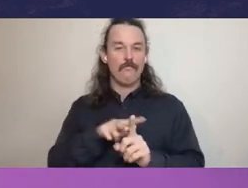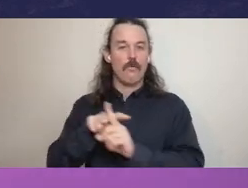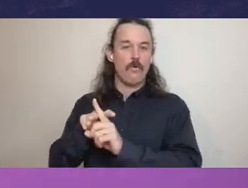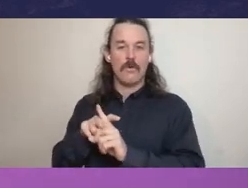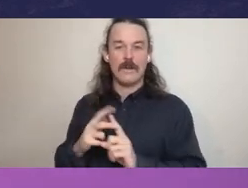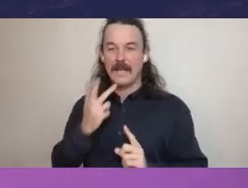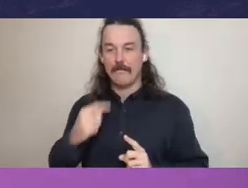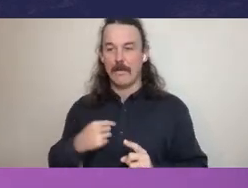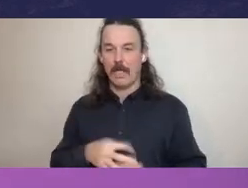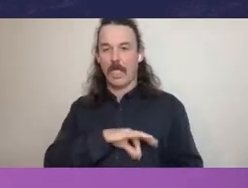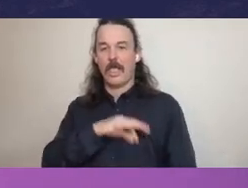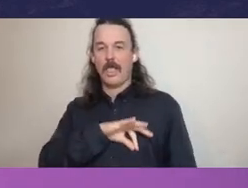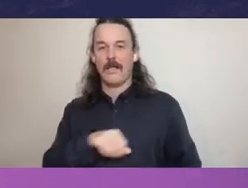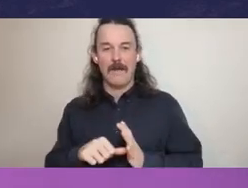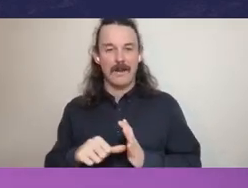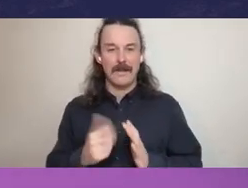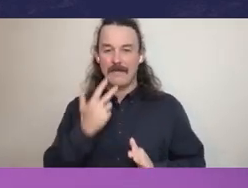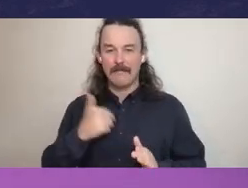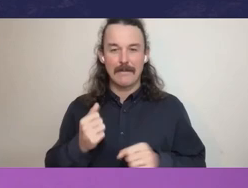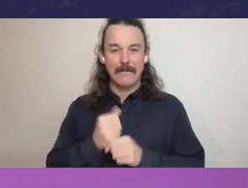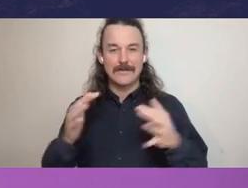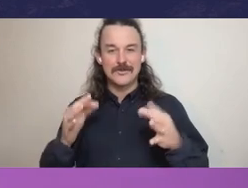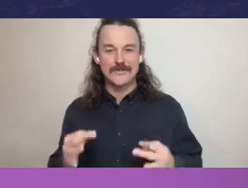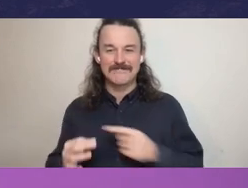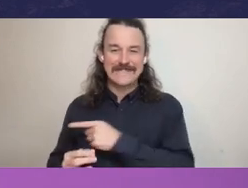If they make a particular form of decision. Soft corruption,